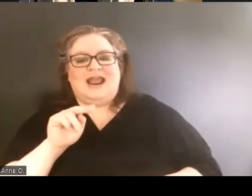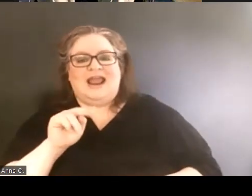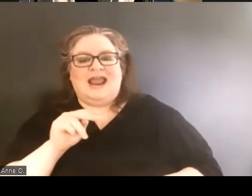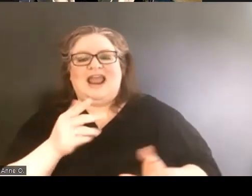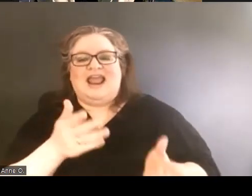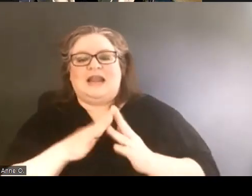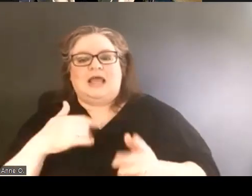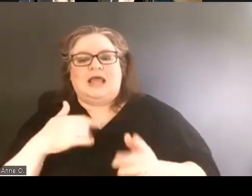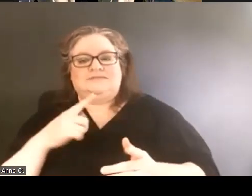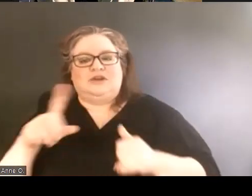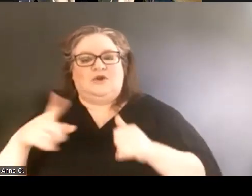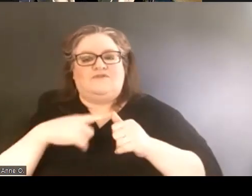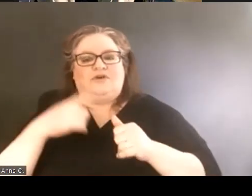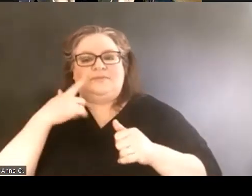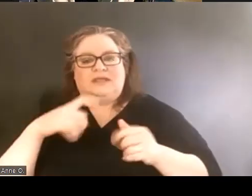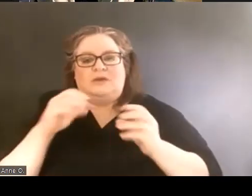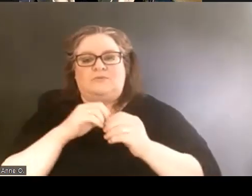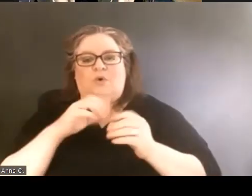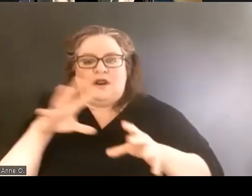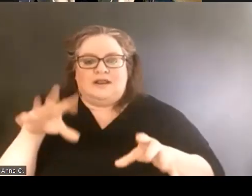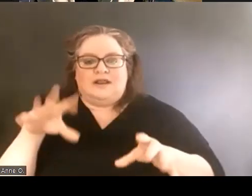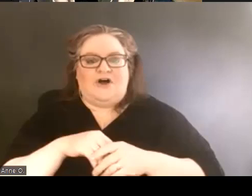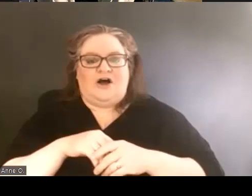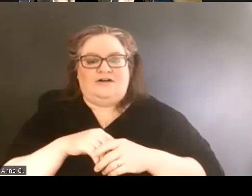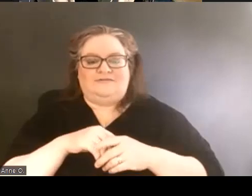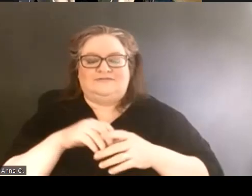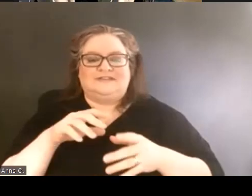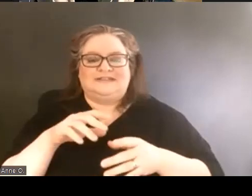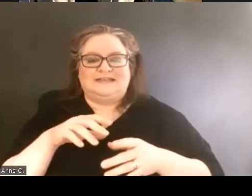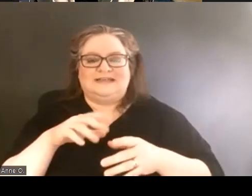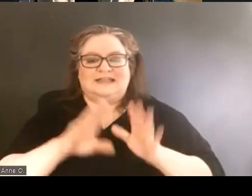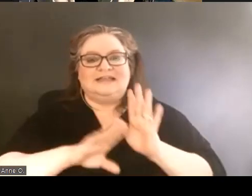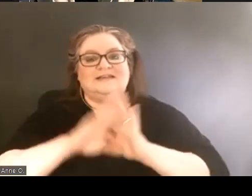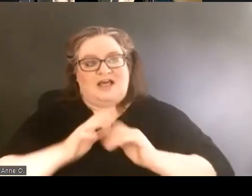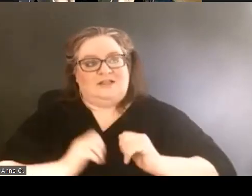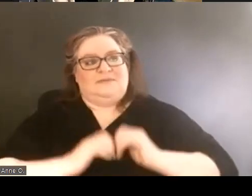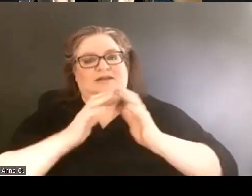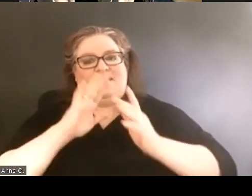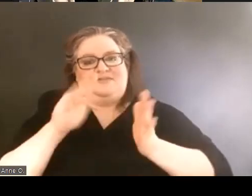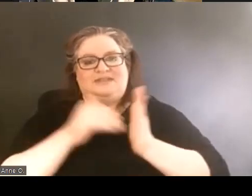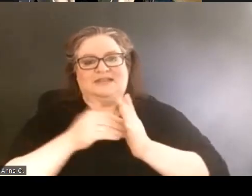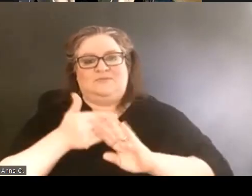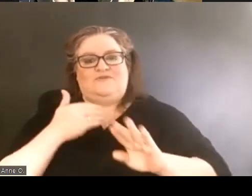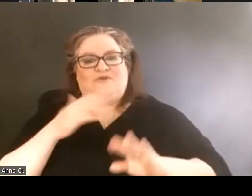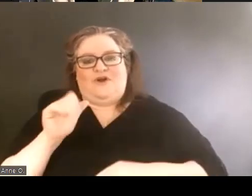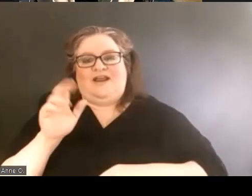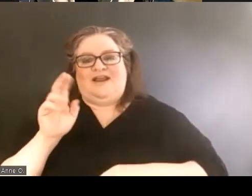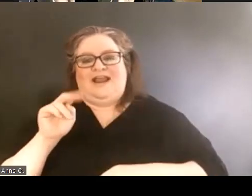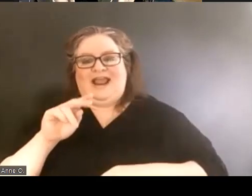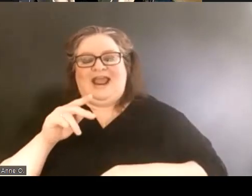because I was more involved in the development of the center before Ann came on board as the first